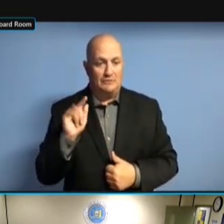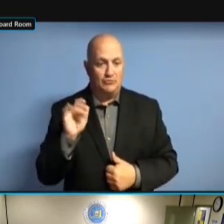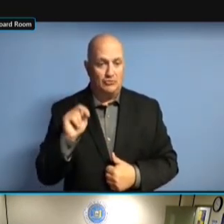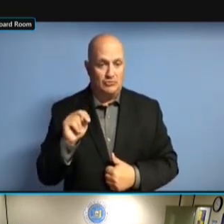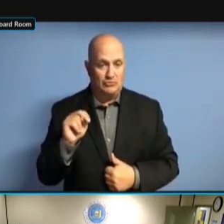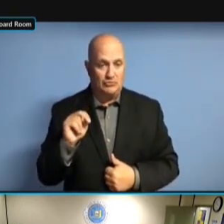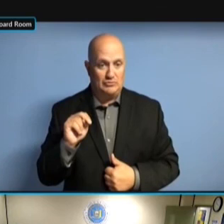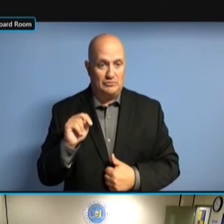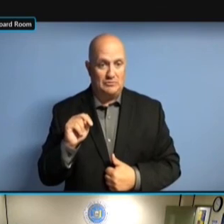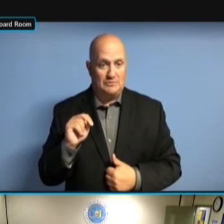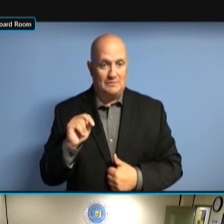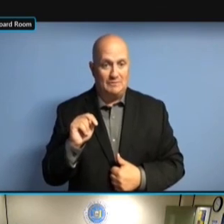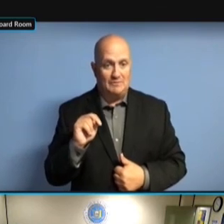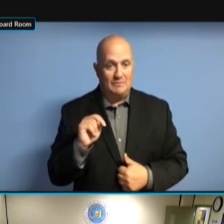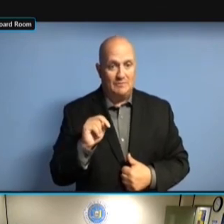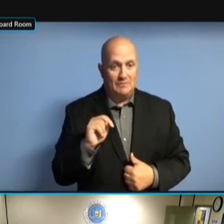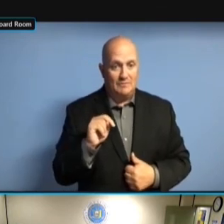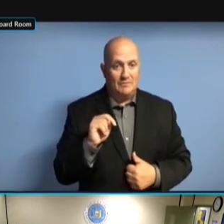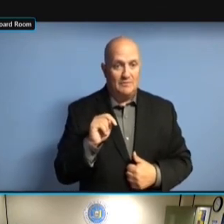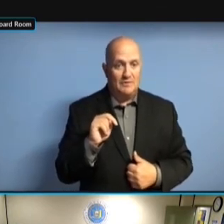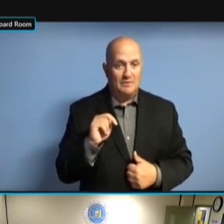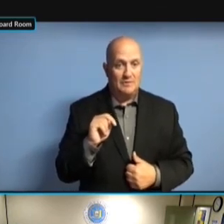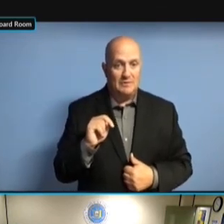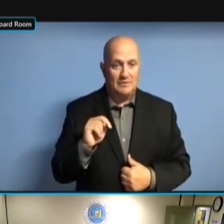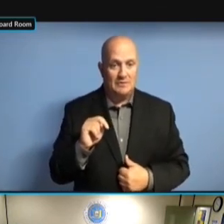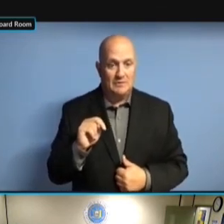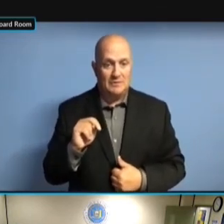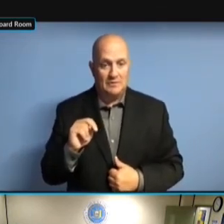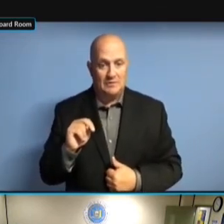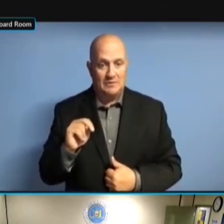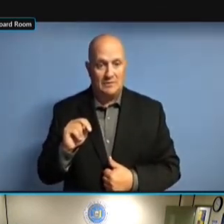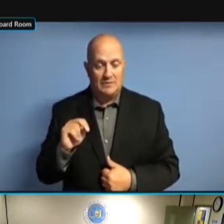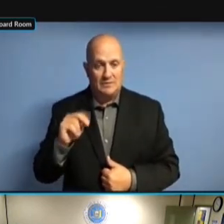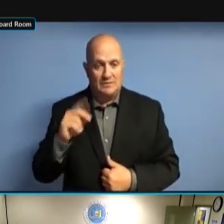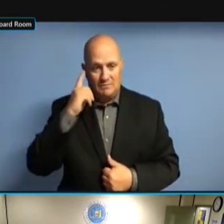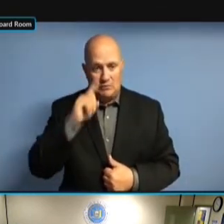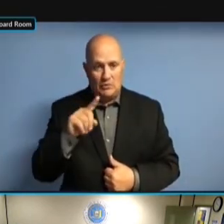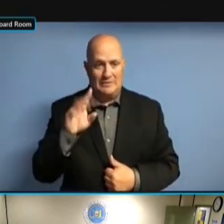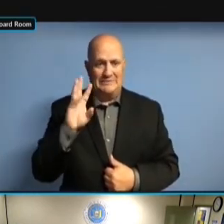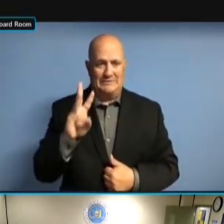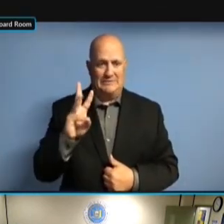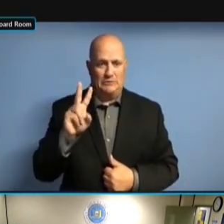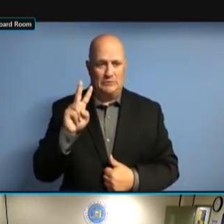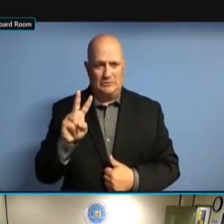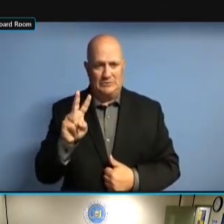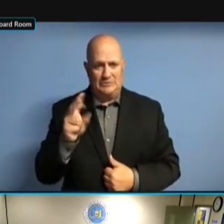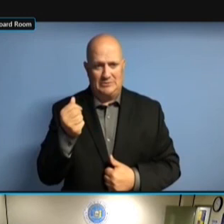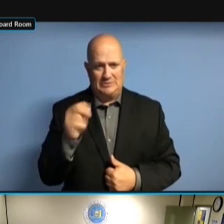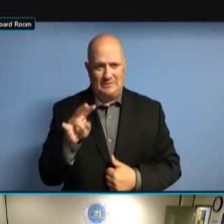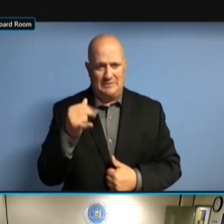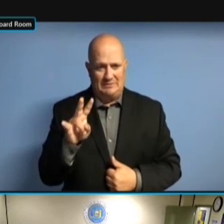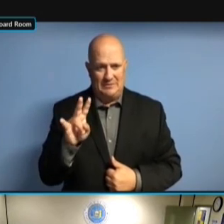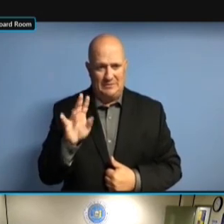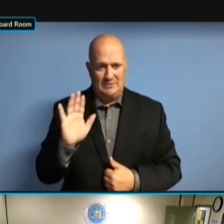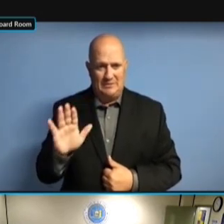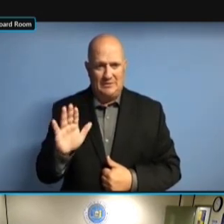THE FIRST ONE IS THE REGULATION PART 6217, THE FIRST ONE IS THE REGULATION PART 6217, COUNTY THE FIRST ONE IS THE REGULATION PART 6217, COUNTY VOTER PART 6217, COUNTY VOTER PART 6217, COUNTY VOTER REGISTRATION PART 6217, COUNTY VOTER REGISTRATION SYSTEMS. REGISTRATION SYSTEMS. REGISTRATION SYSTEMS. TOM REGISTRATION SYSTEMS. TOM AND REGISTRATION SYSTEMS. TOM AND BRENDAN, REGISTRATION SYSTEMS. TOM AND BRENDAN, YOU REGISTRATION SYSTEMS. TOM AND BRENDAN, YOU WANT REGISTRATION SYSTEMS. TOM AND BRENDAN, YOU WANT TO REGISTRATION SYSTEMS. TOM AND BRENDAN, YOU WANT TO GO TOM AND BRENDAN, YOU WANT TO GO